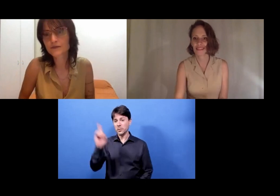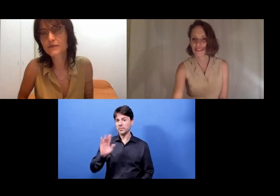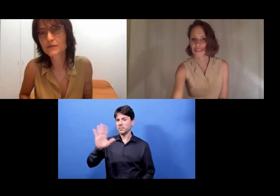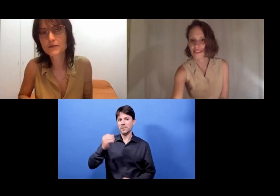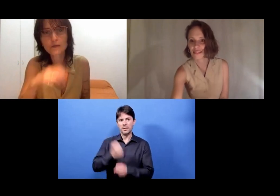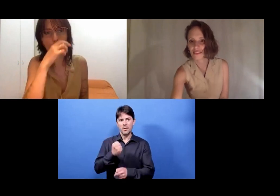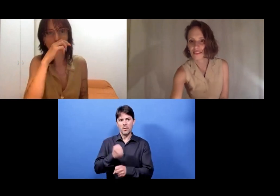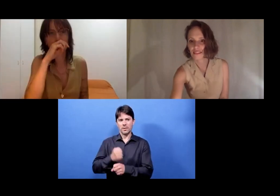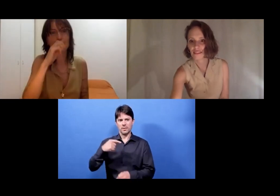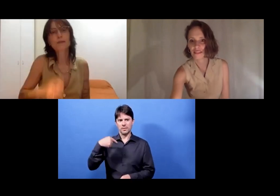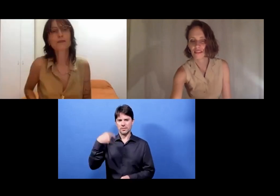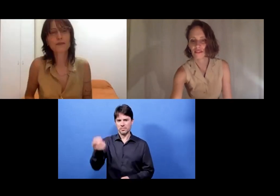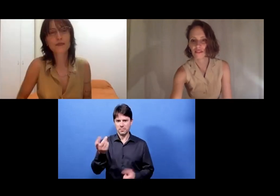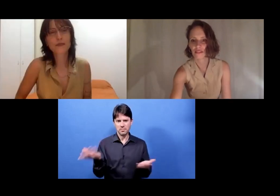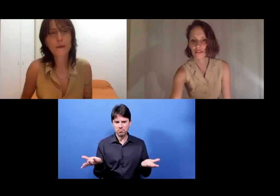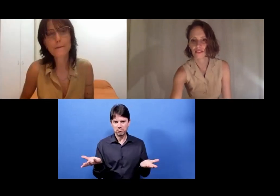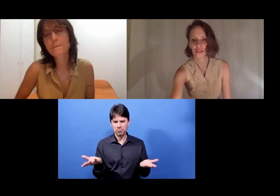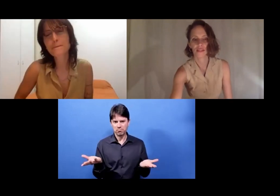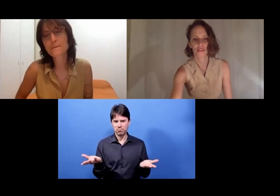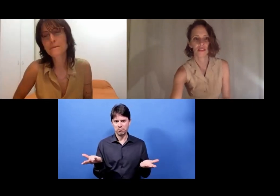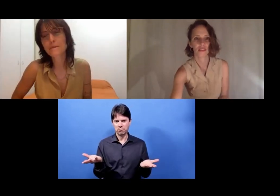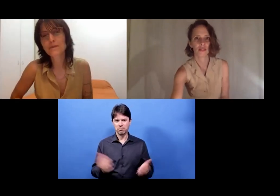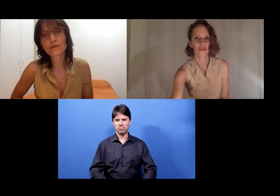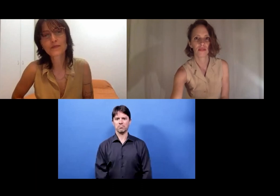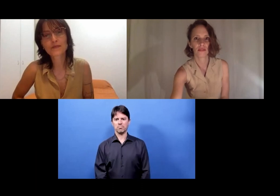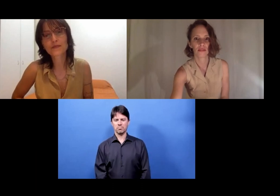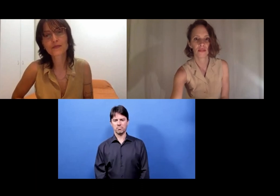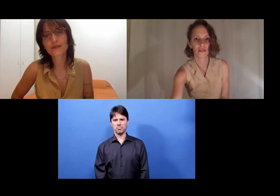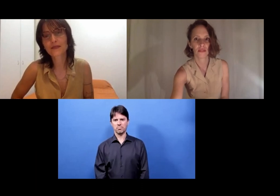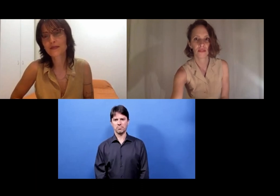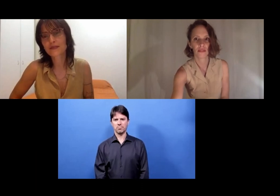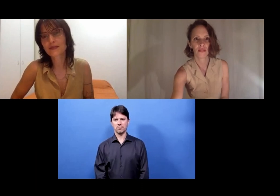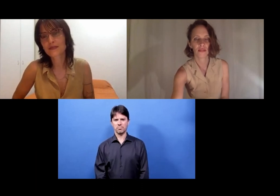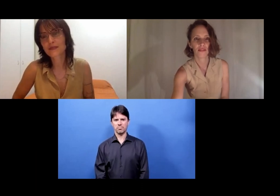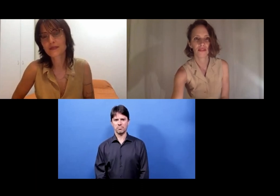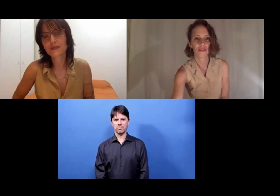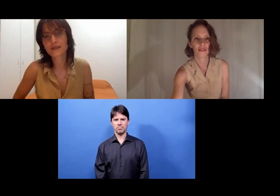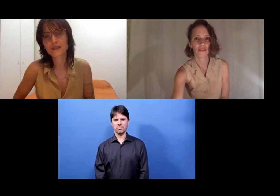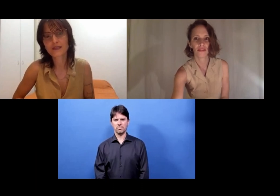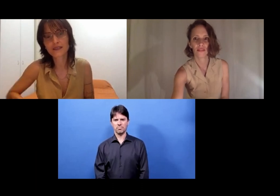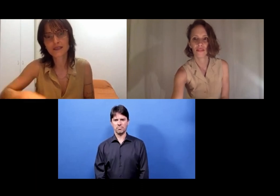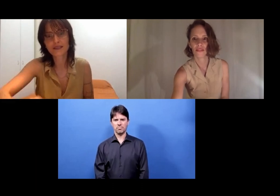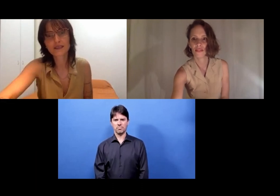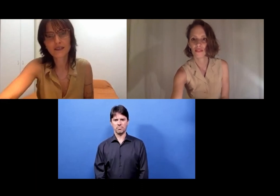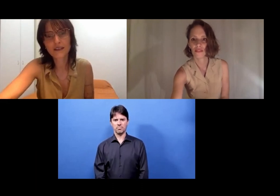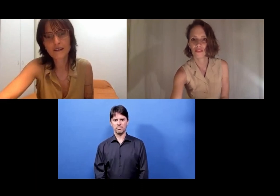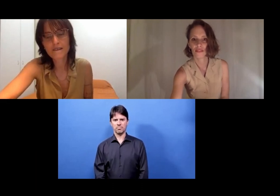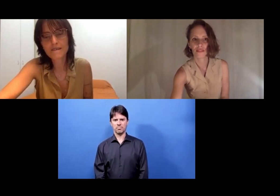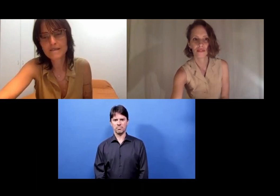Dodzi Dougban: Yeah, maybe you want to spotlight me first. Is that possible? Or shall I just sign like this?